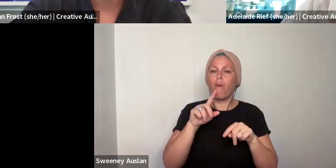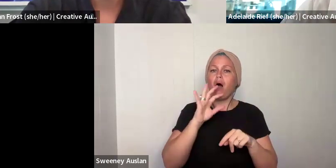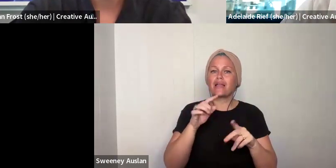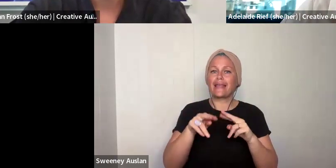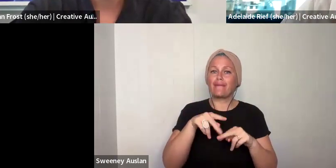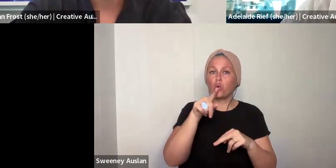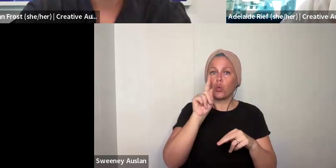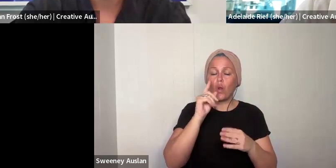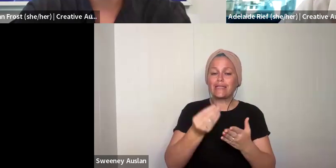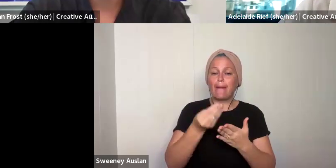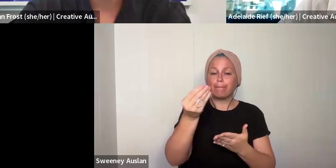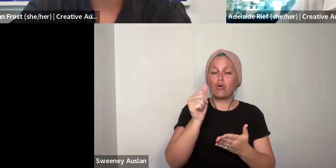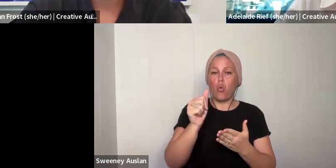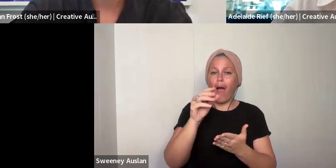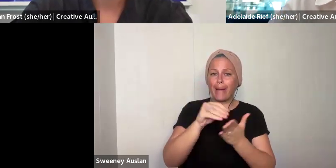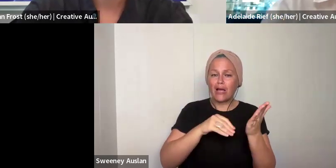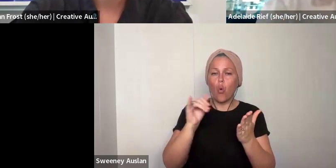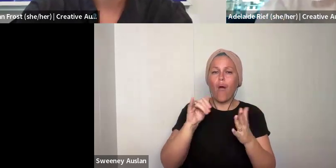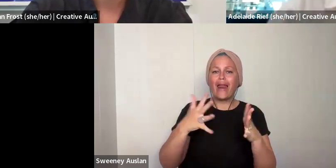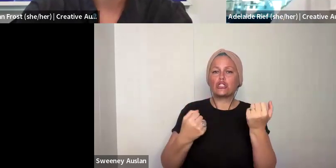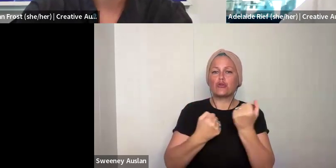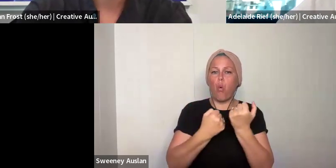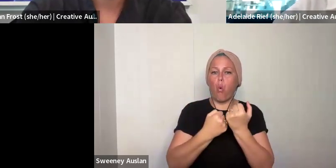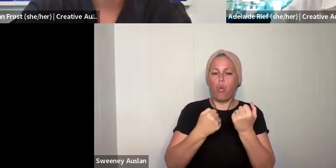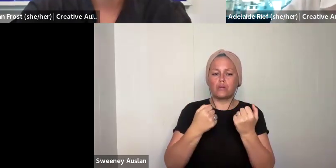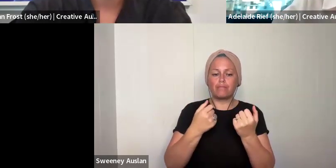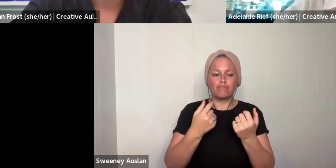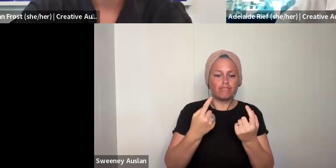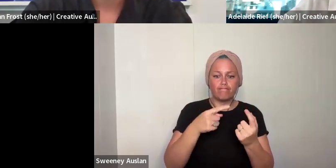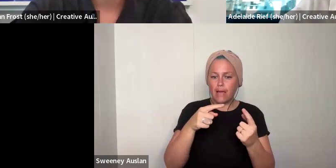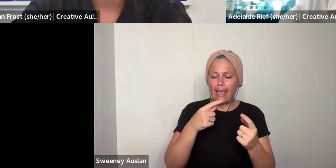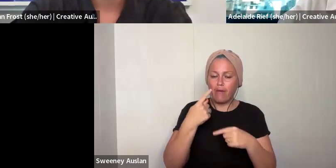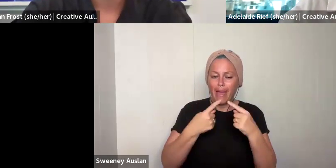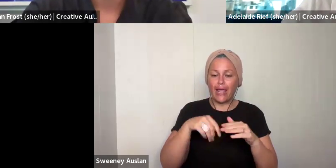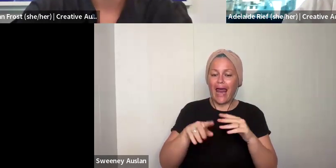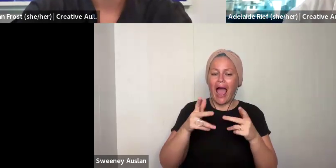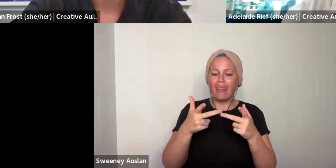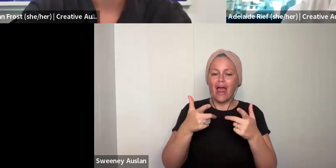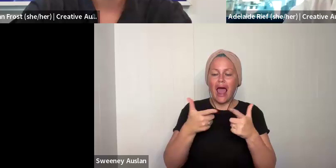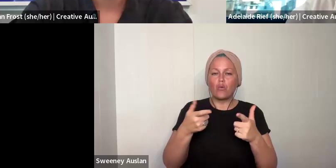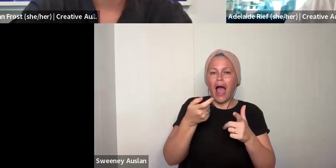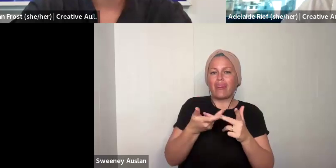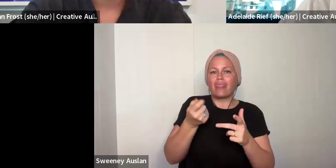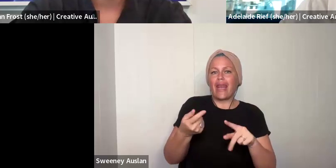contact us and we will chat with you about it. The next section in the form asks about whether